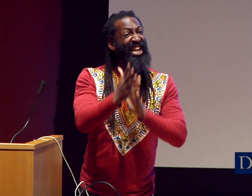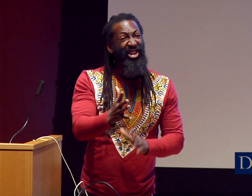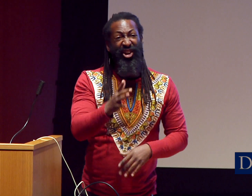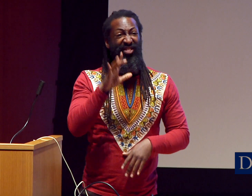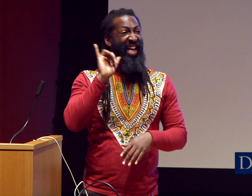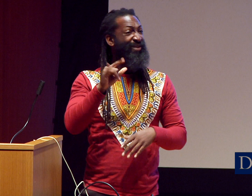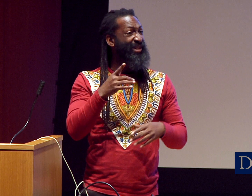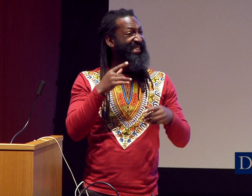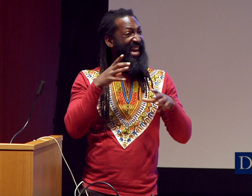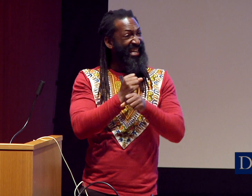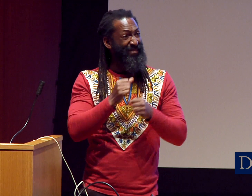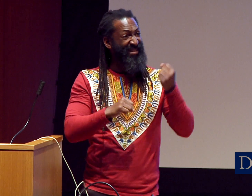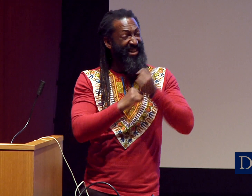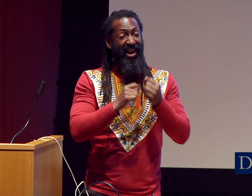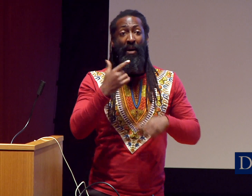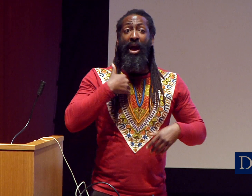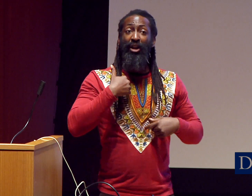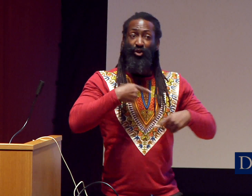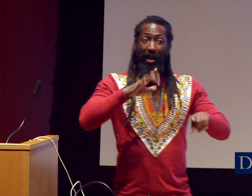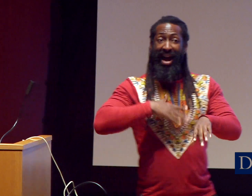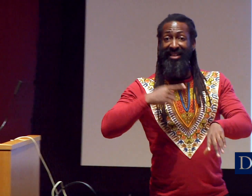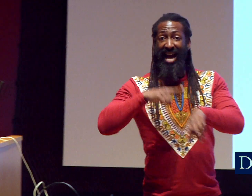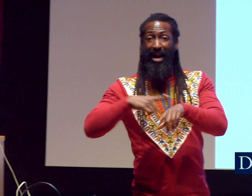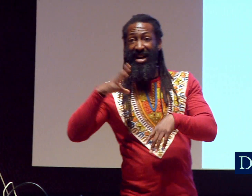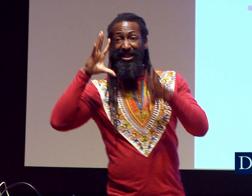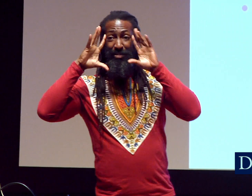That’s what it takes to be a leader. You get that support.